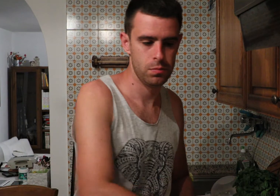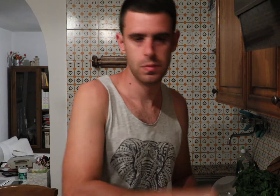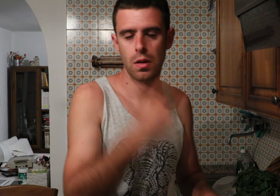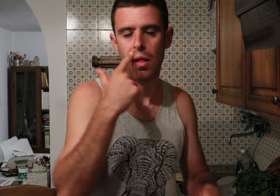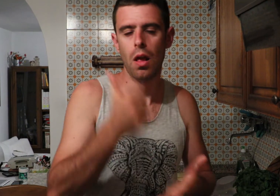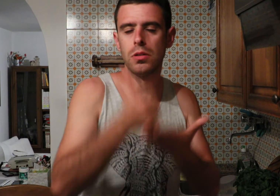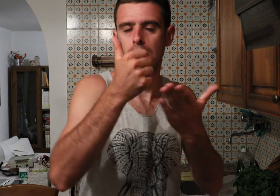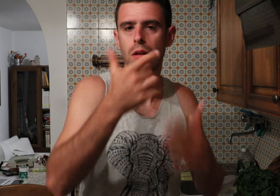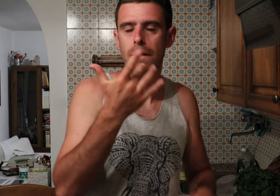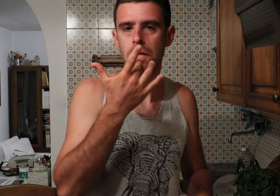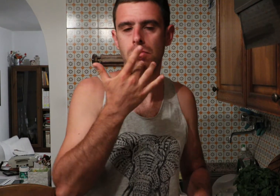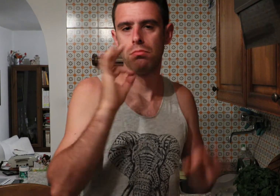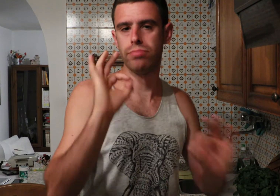Salt increases a flavor.